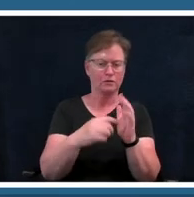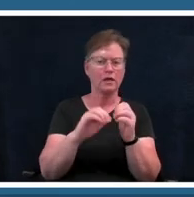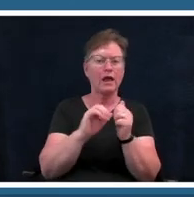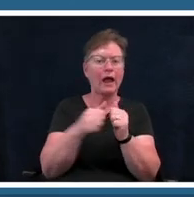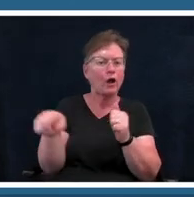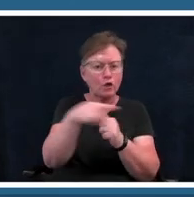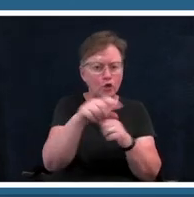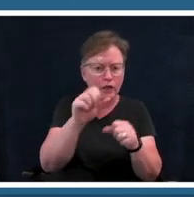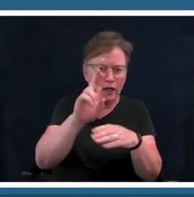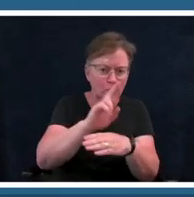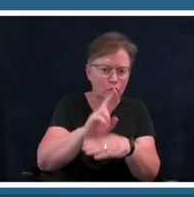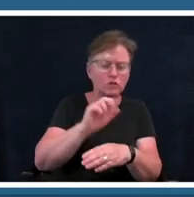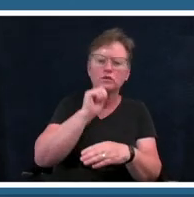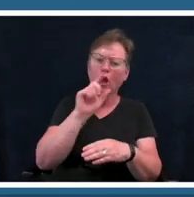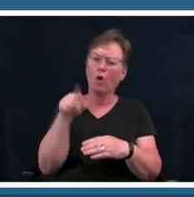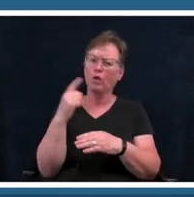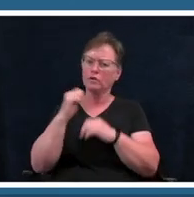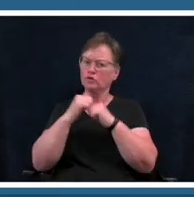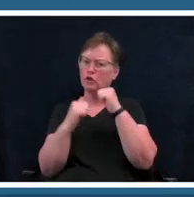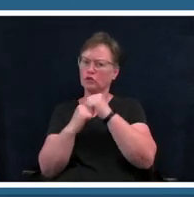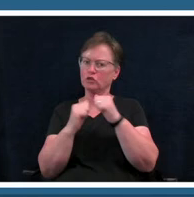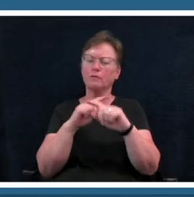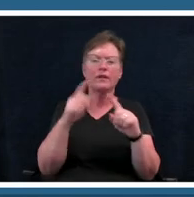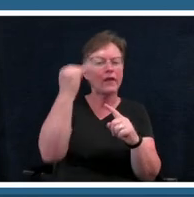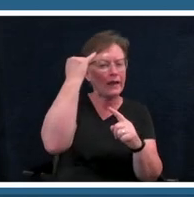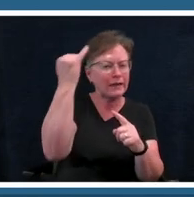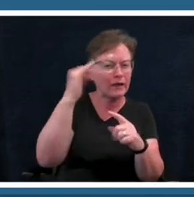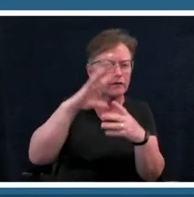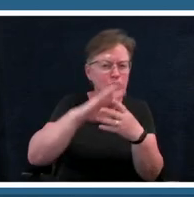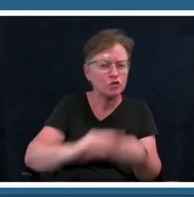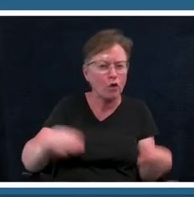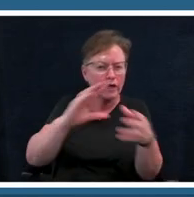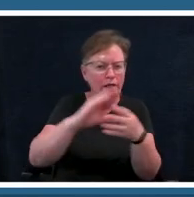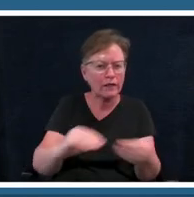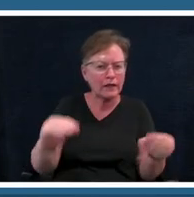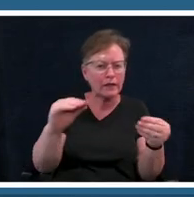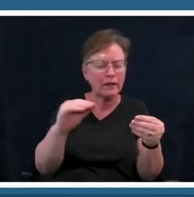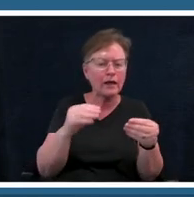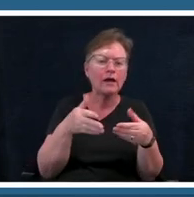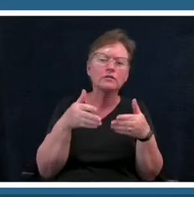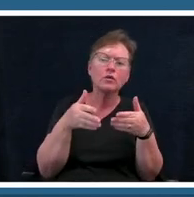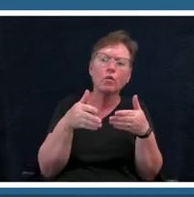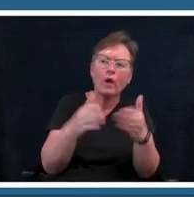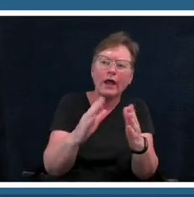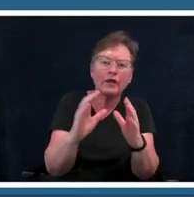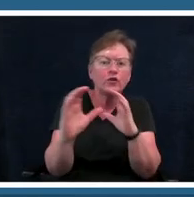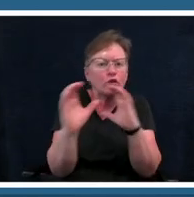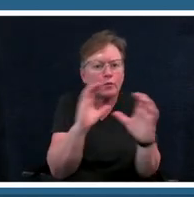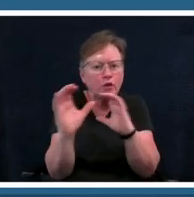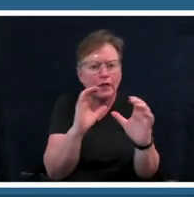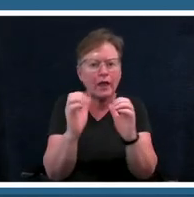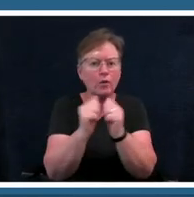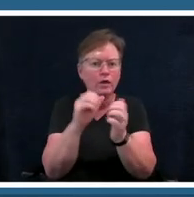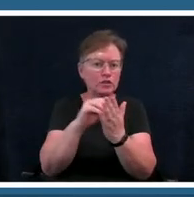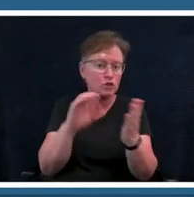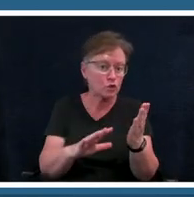the idea of storytelling um as a way to communicate with students as a way for